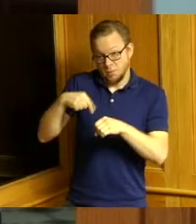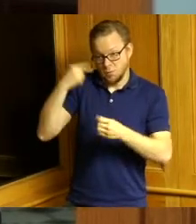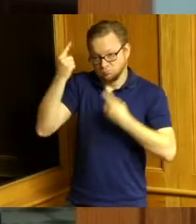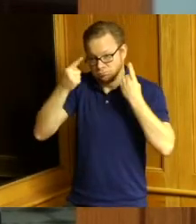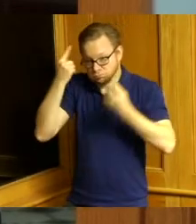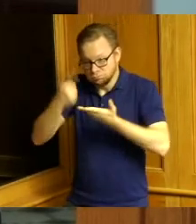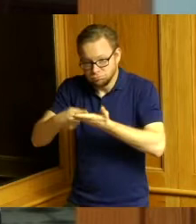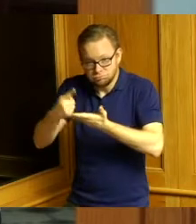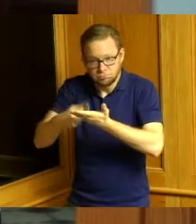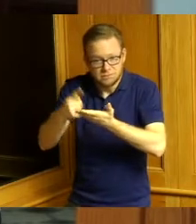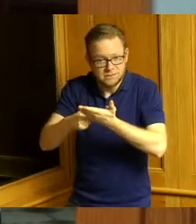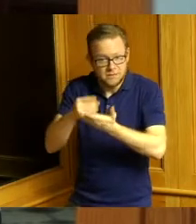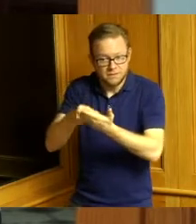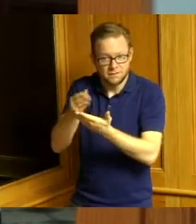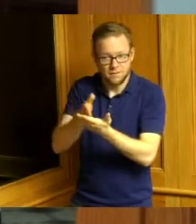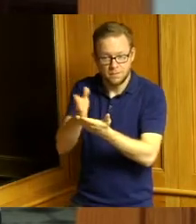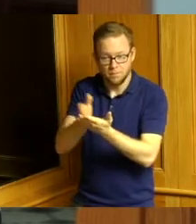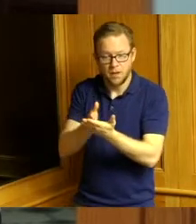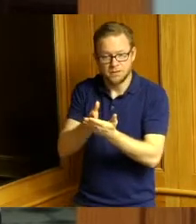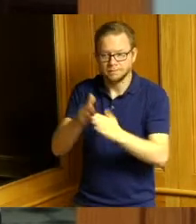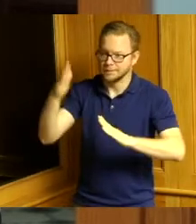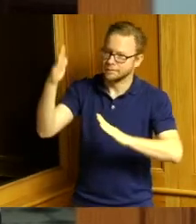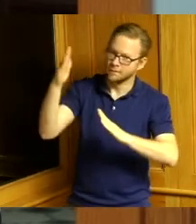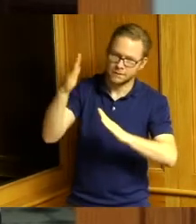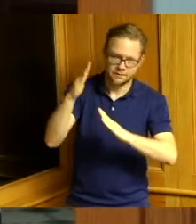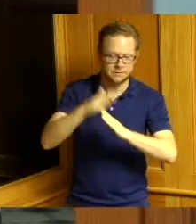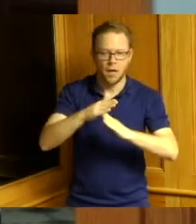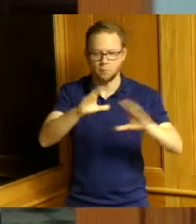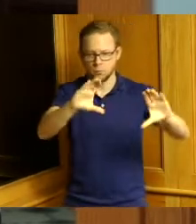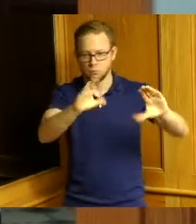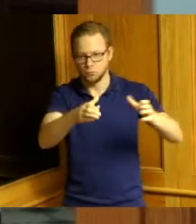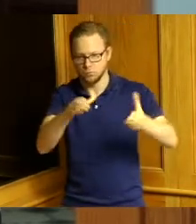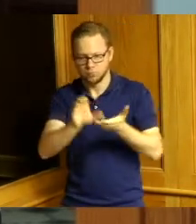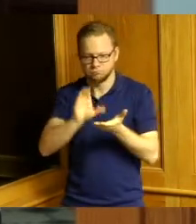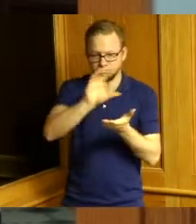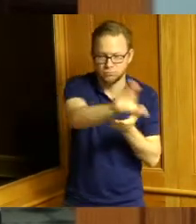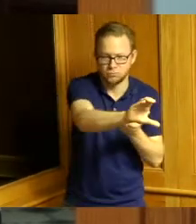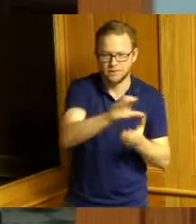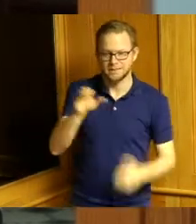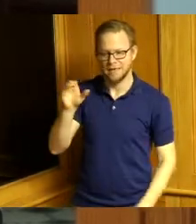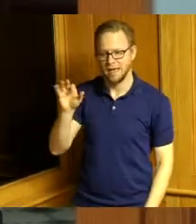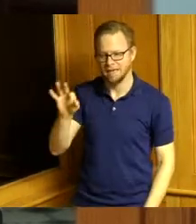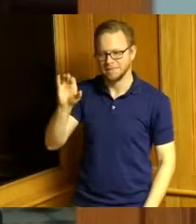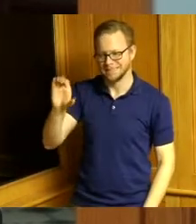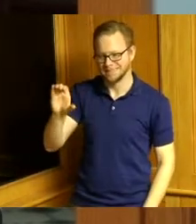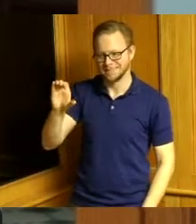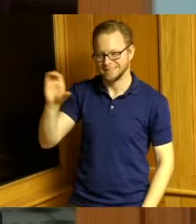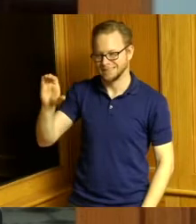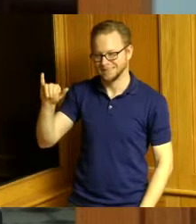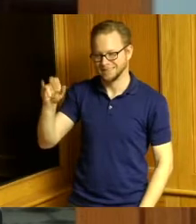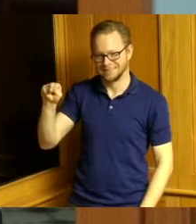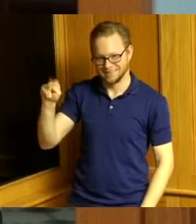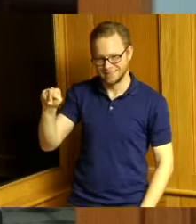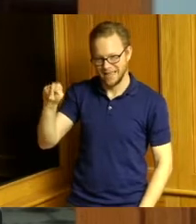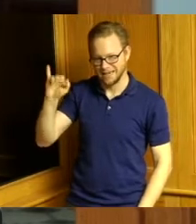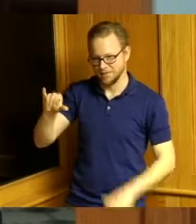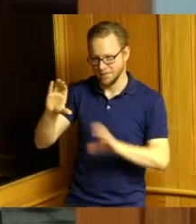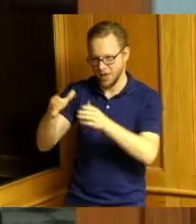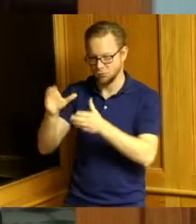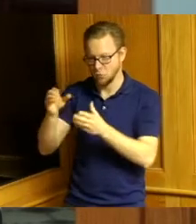budget funds in this county was FC Cincinnati and that is astonishing to me that anybody could be